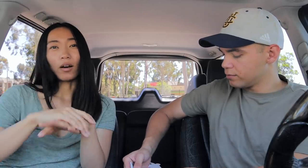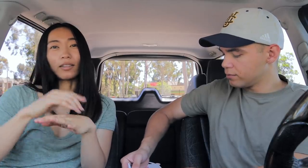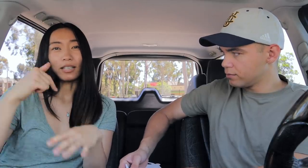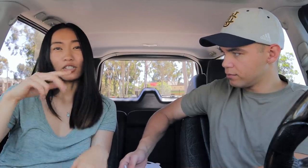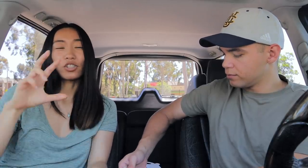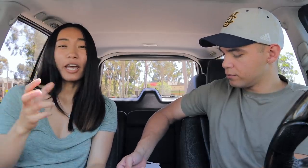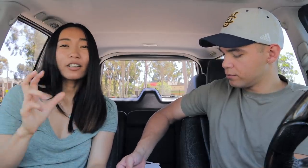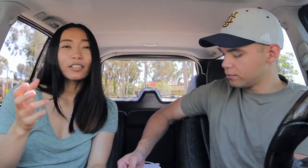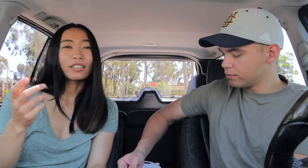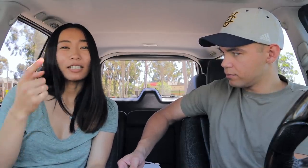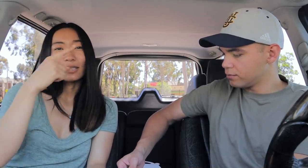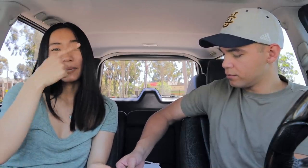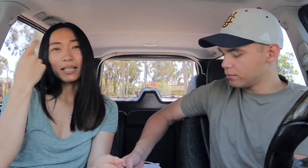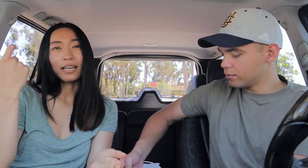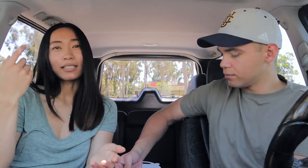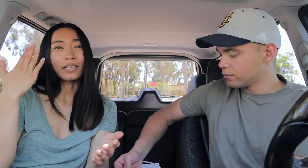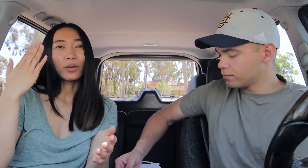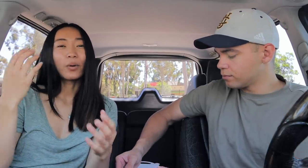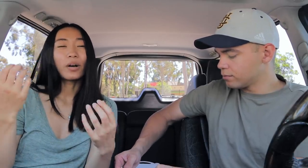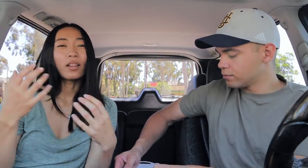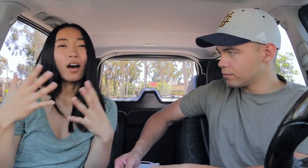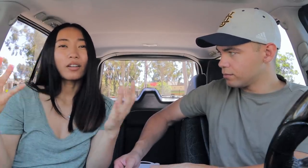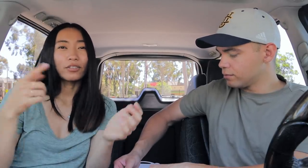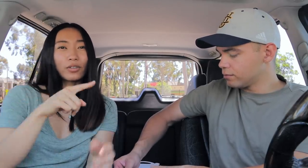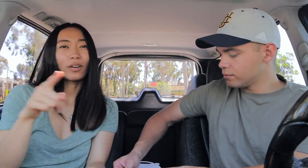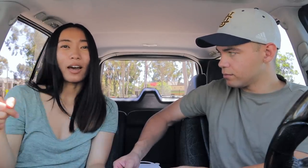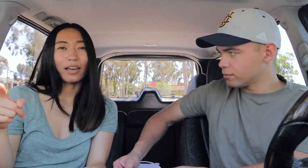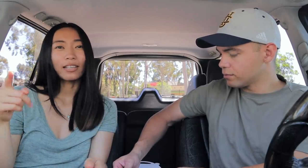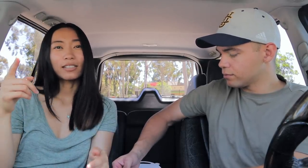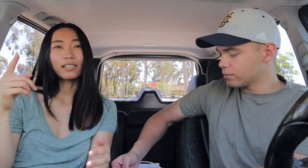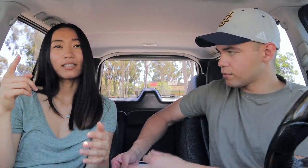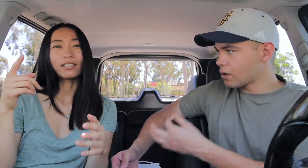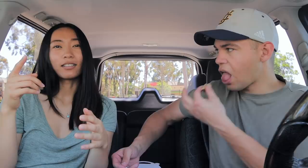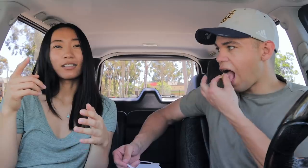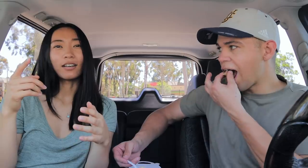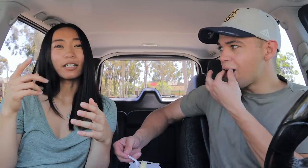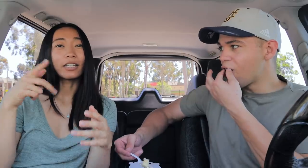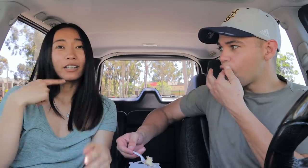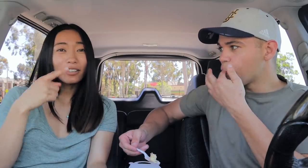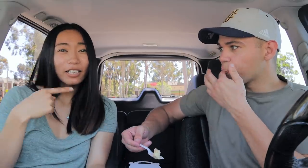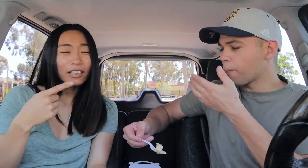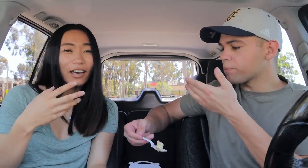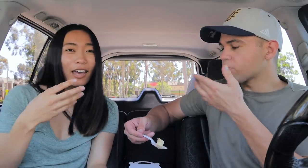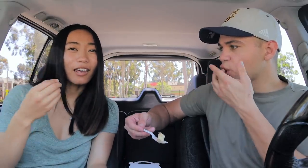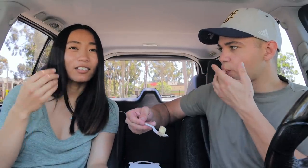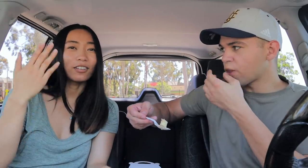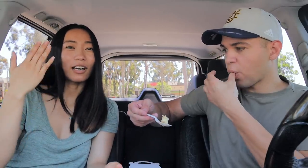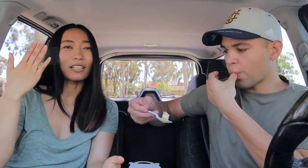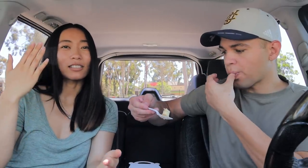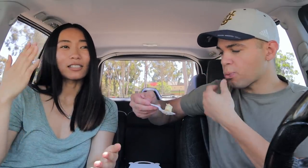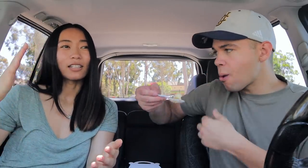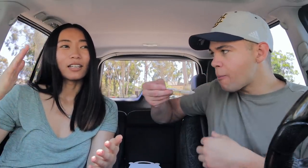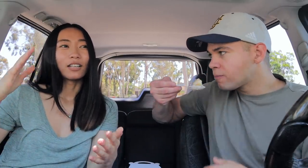on this channel is because I know a lot of you guys are hearing and you guys